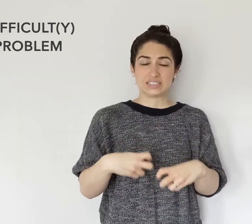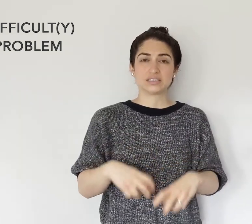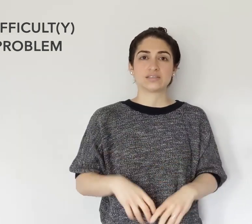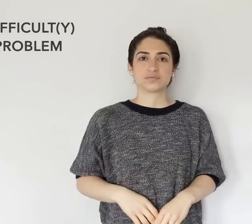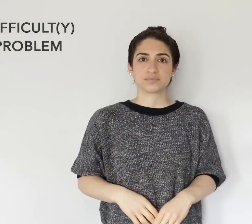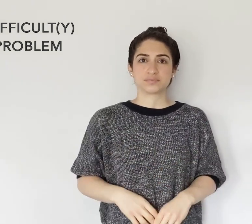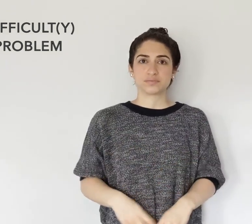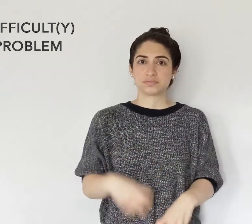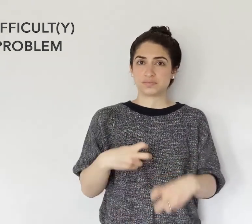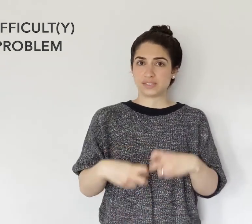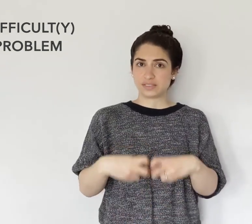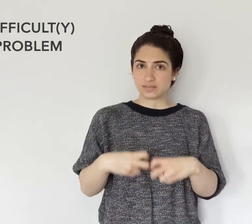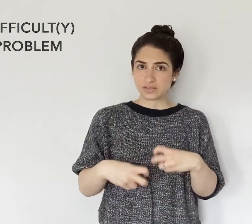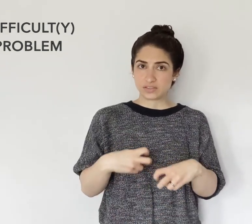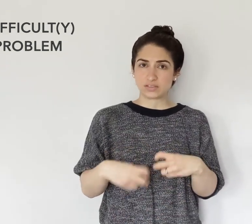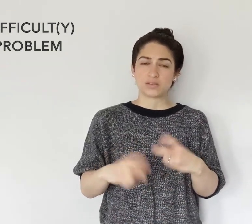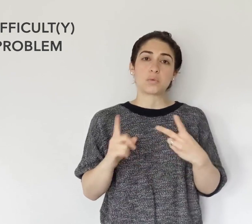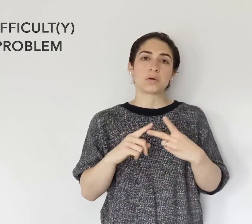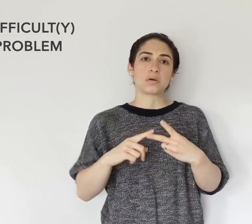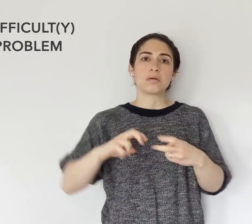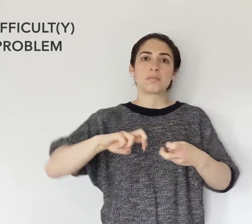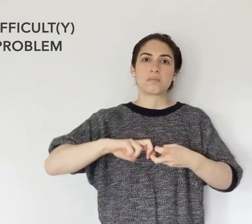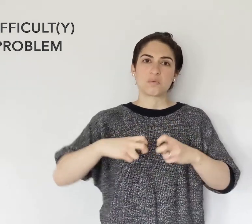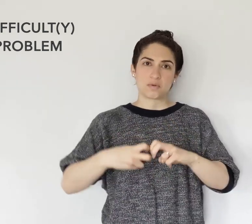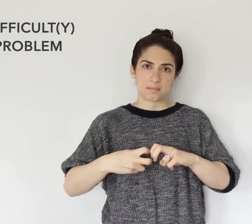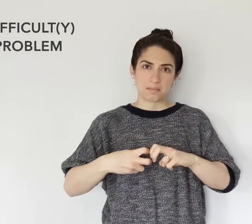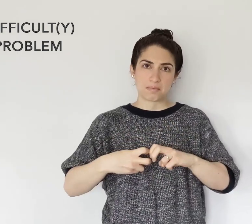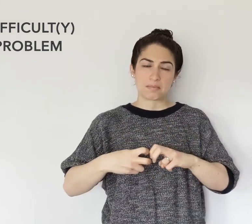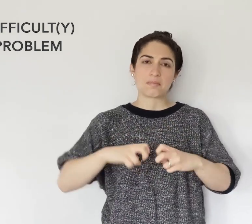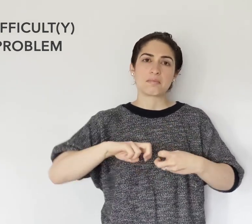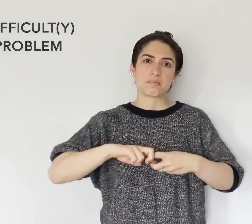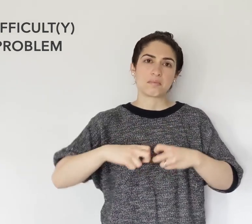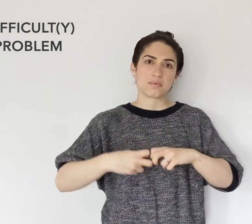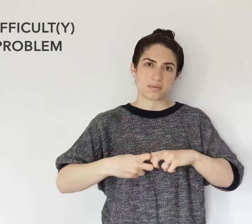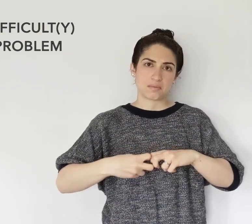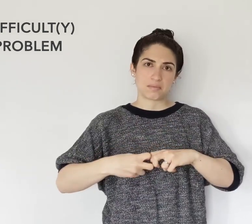DIFFICULTY, or PROBLEM